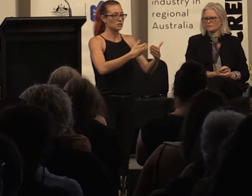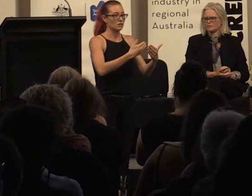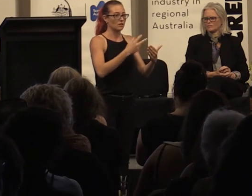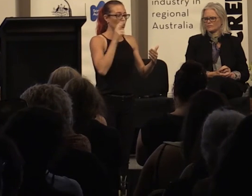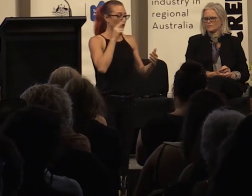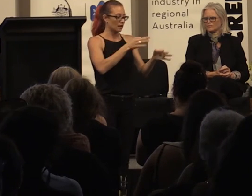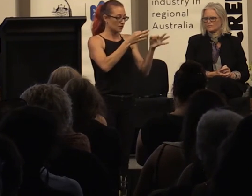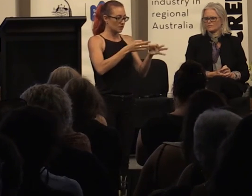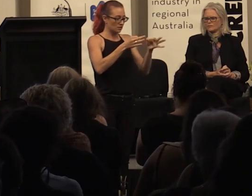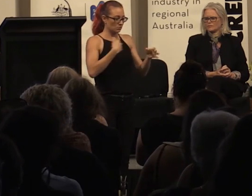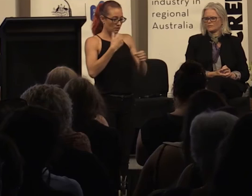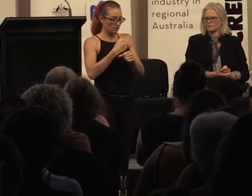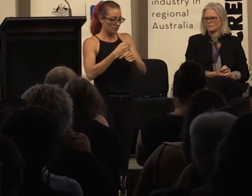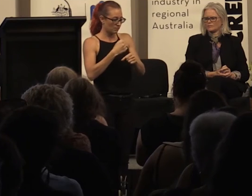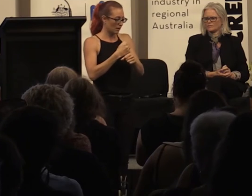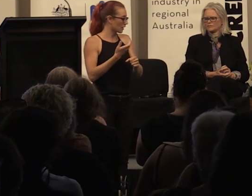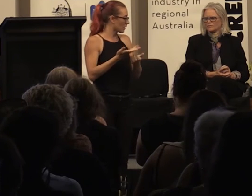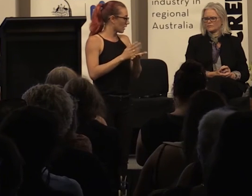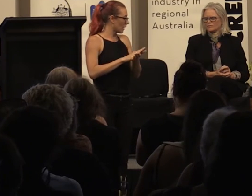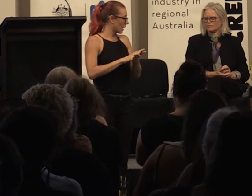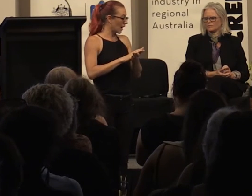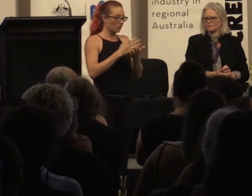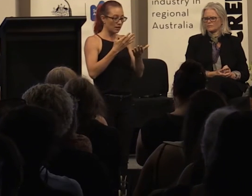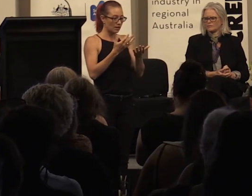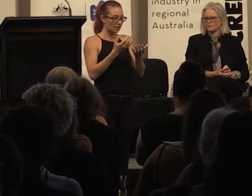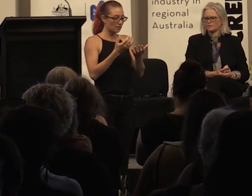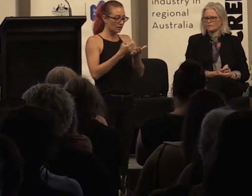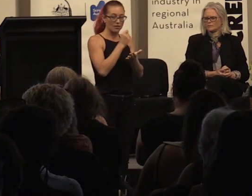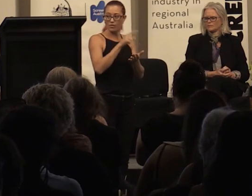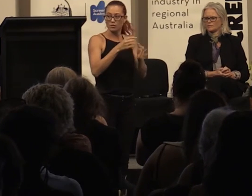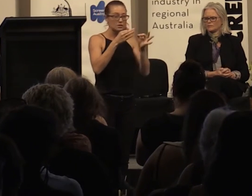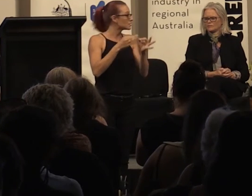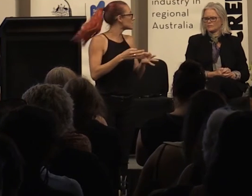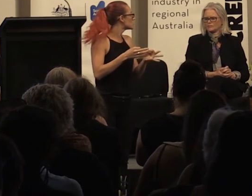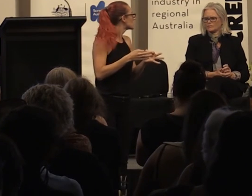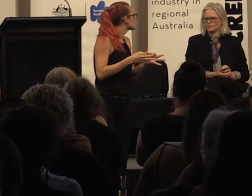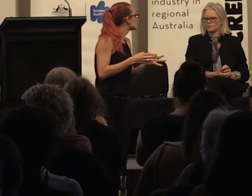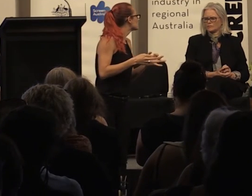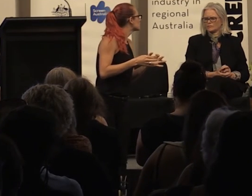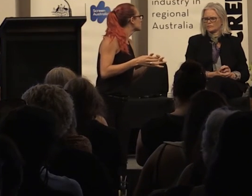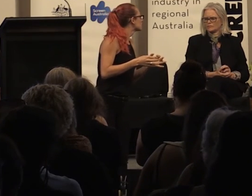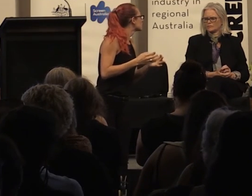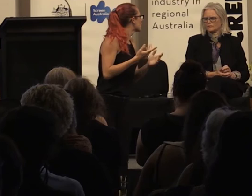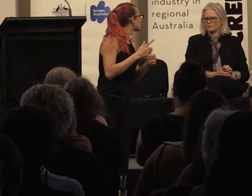the decisions we make, how we're coming to those decisions so that we can put more consciousness into how we make those decisions.